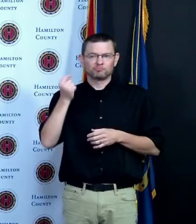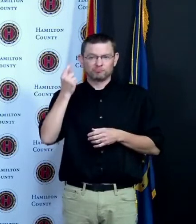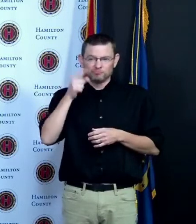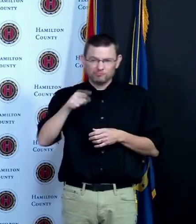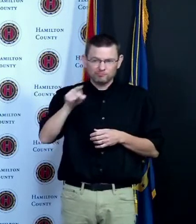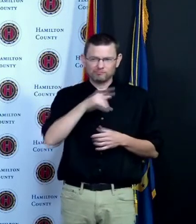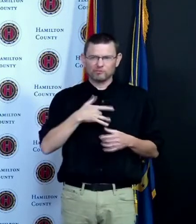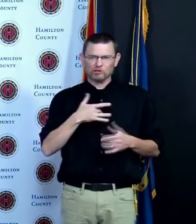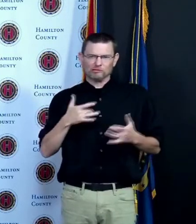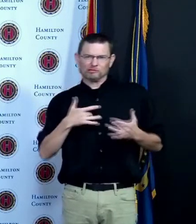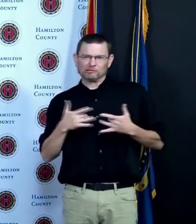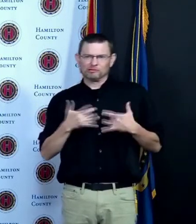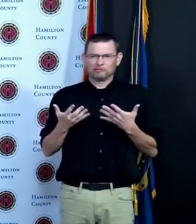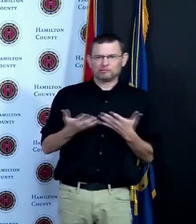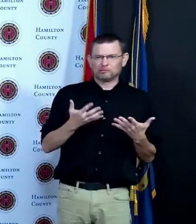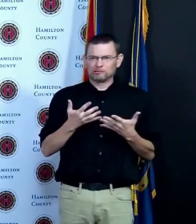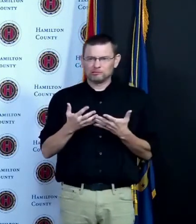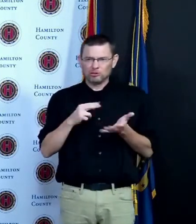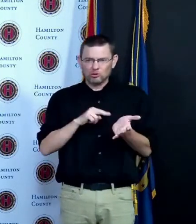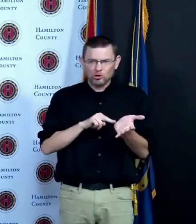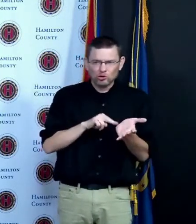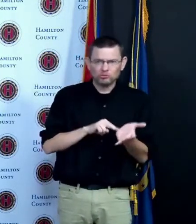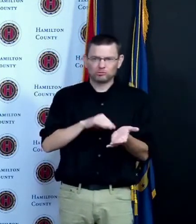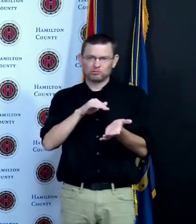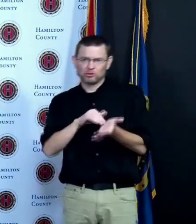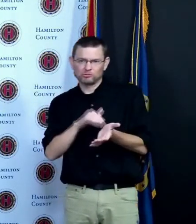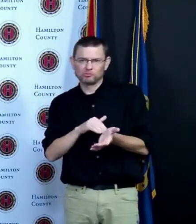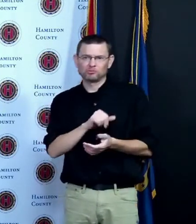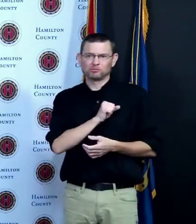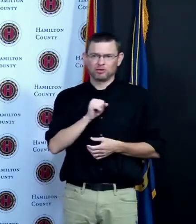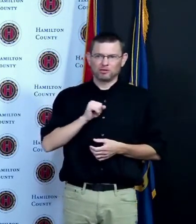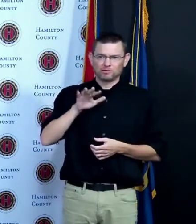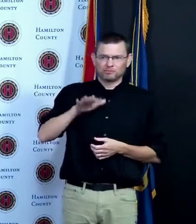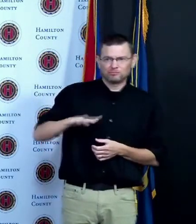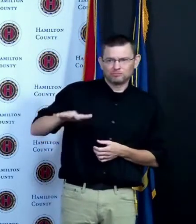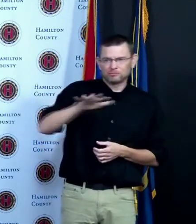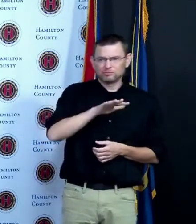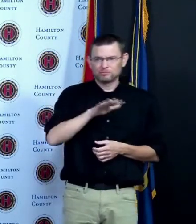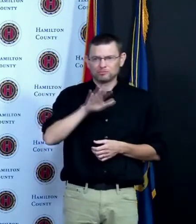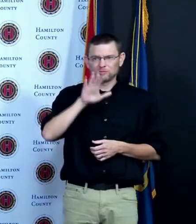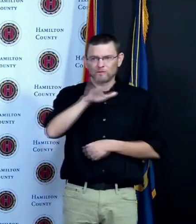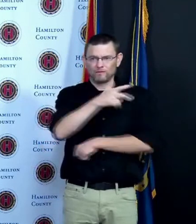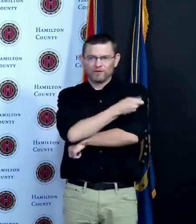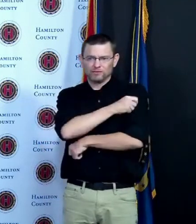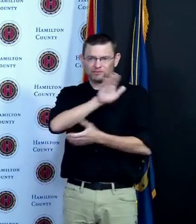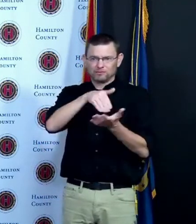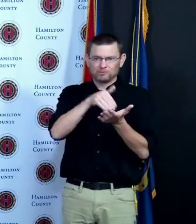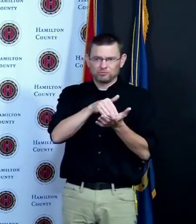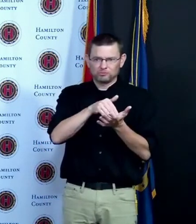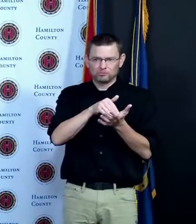are happy to answer your questions you can also call your own doctor I in fact ran into a nurse at